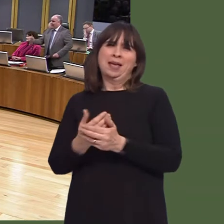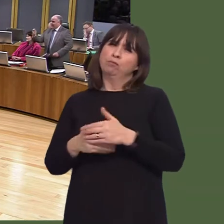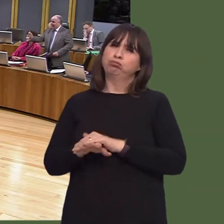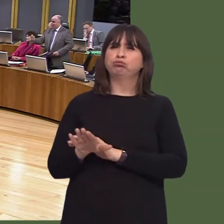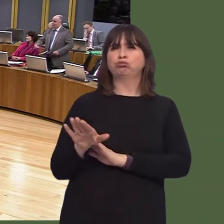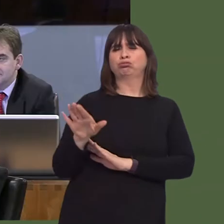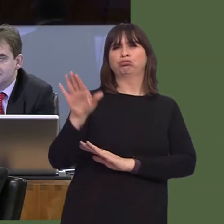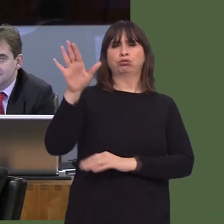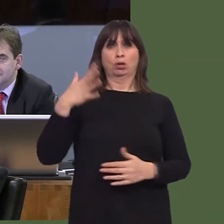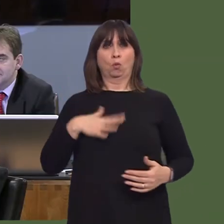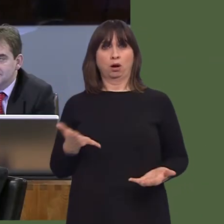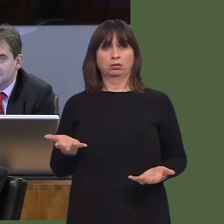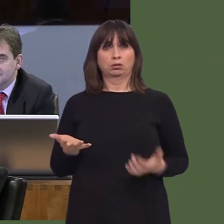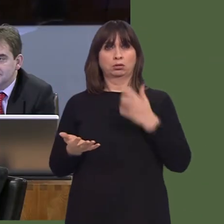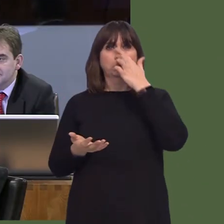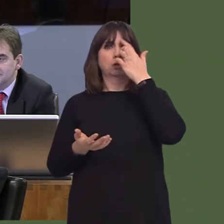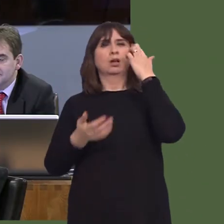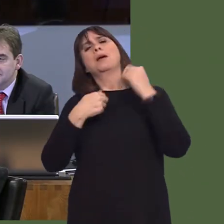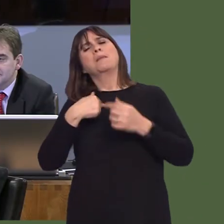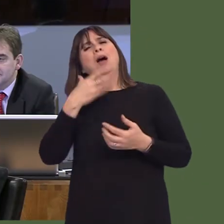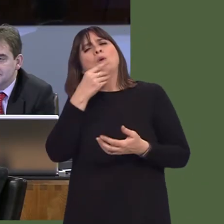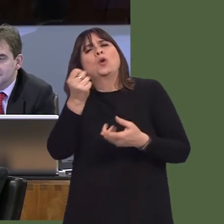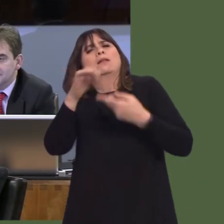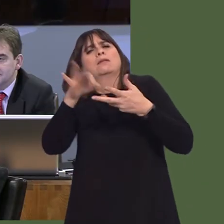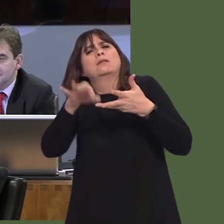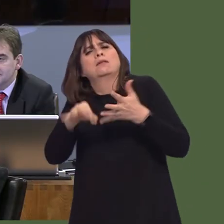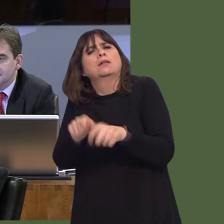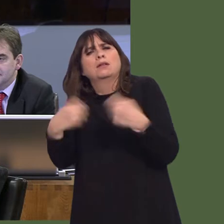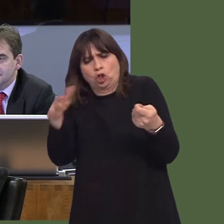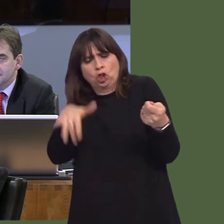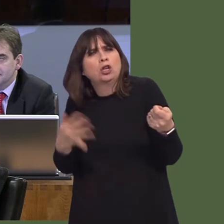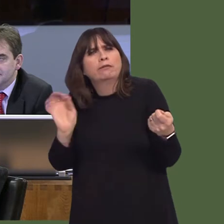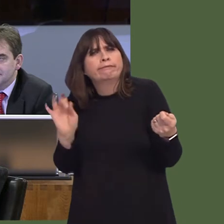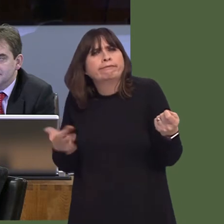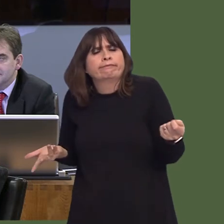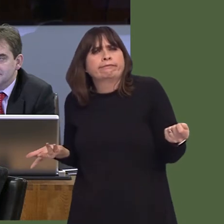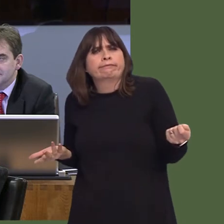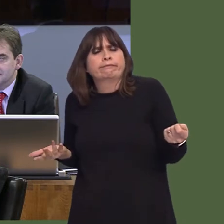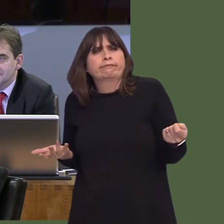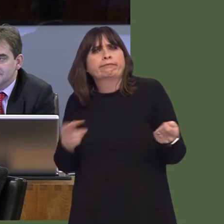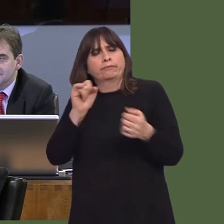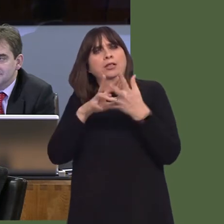advice, hopefullyóand I declare an interestófrom independent third sector bodies, such as those two of my daughters work for, providing this impartial advice to people? Carwyn Jones AM: Firstly, I agree entirely with him about the need for young people to be financially educated.